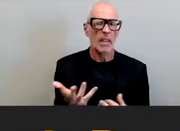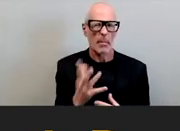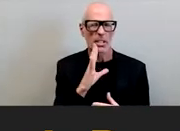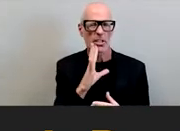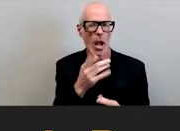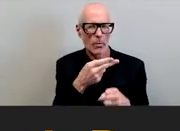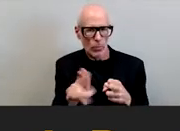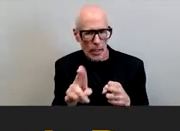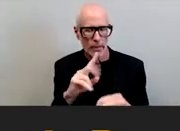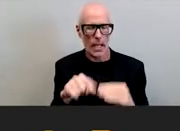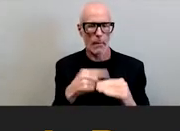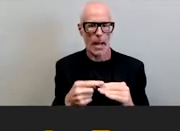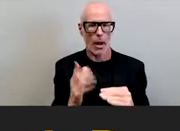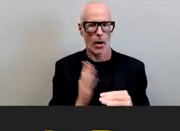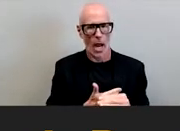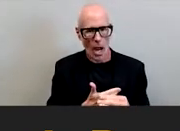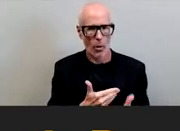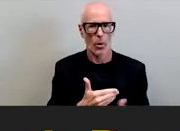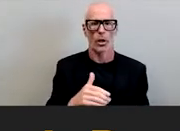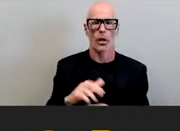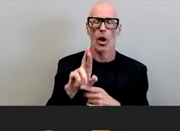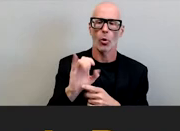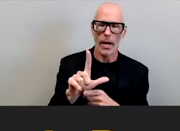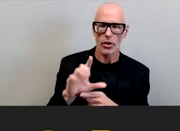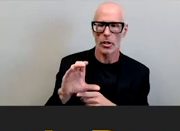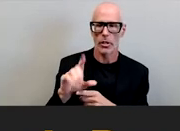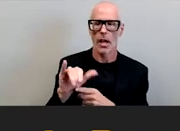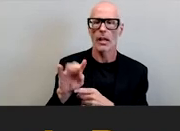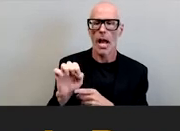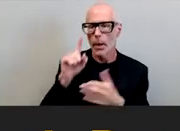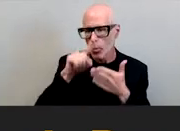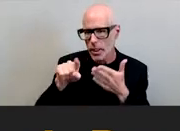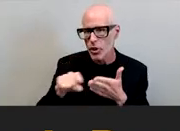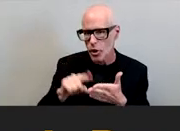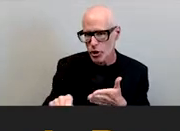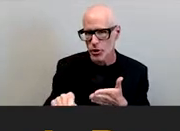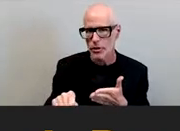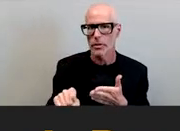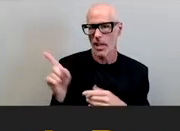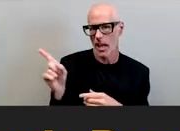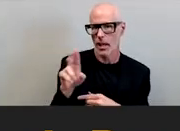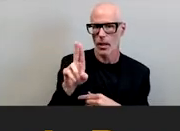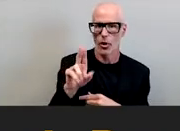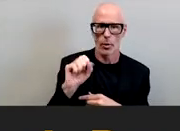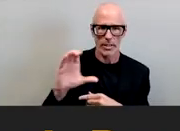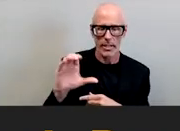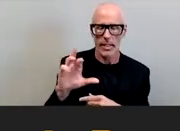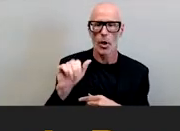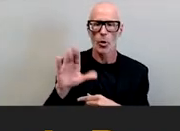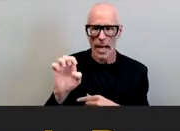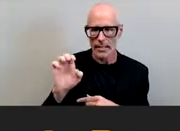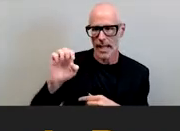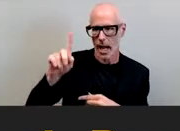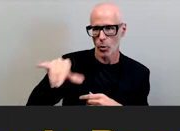about our campus racial climate research at the usc race and equity center because a lot of what